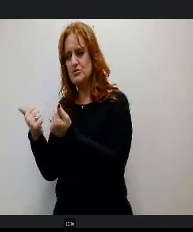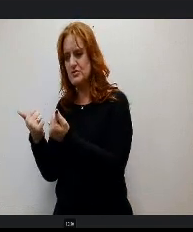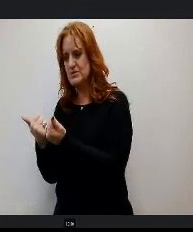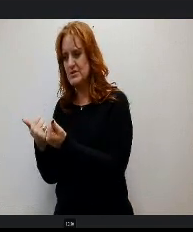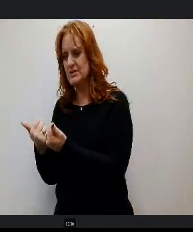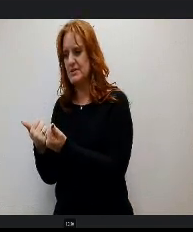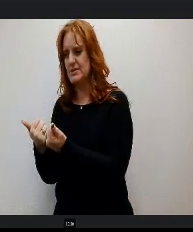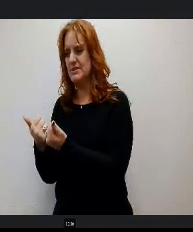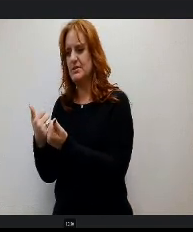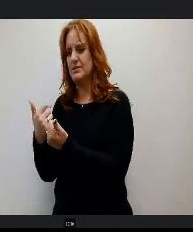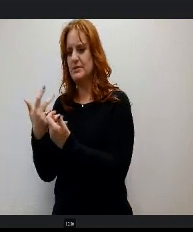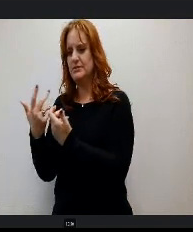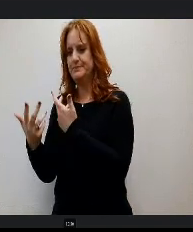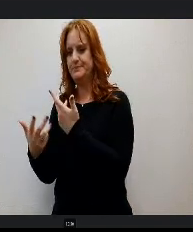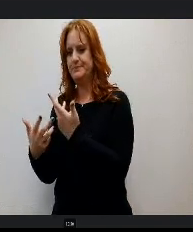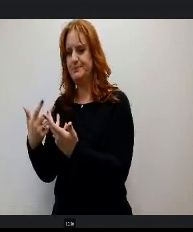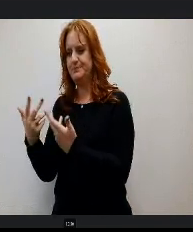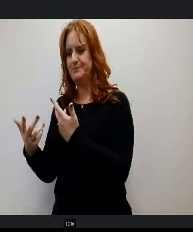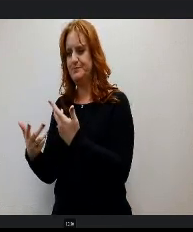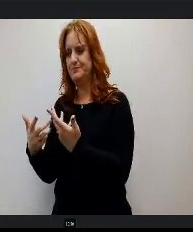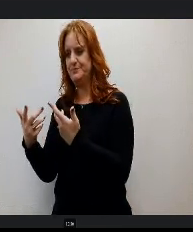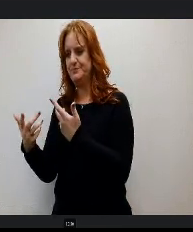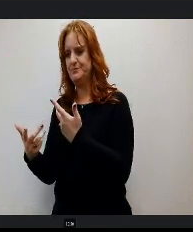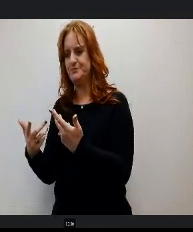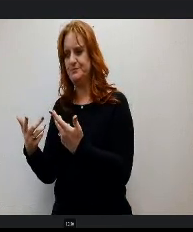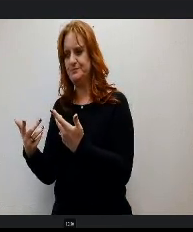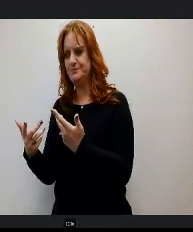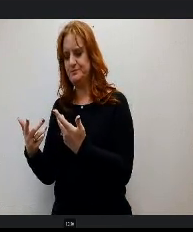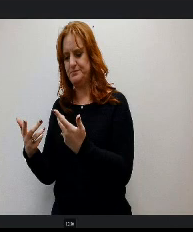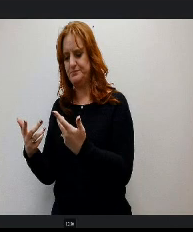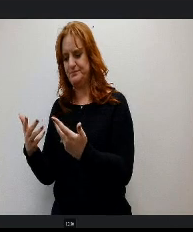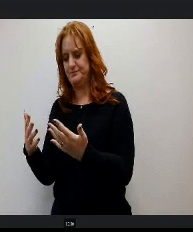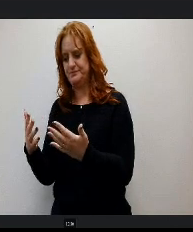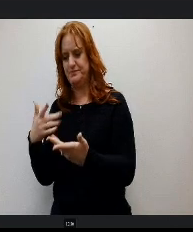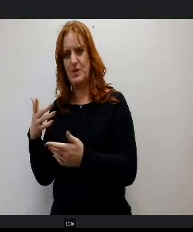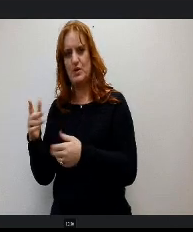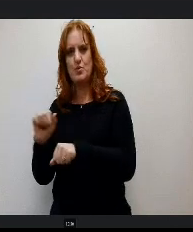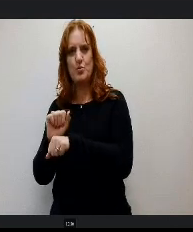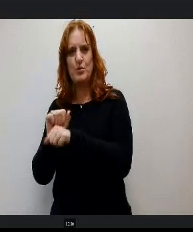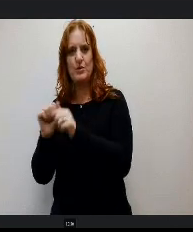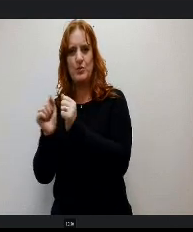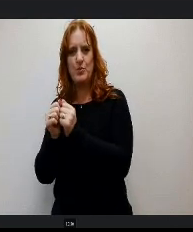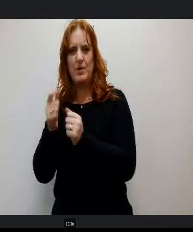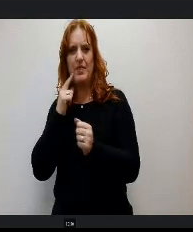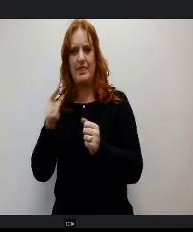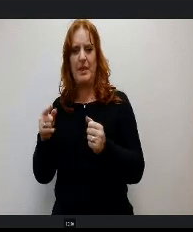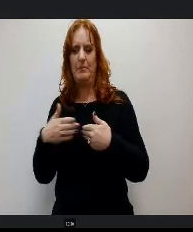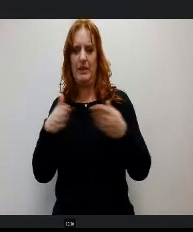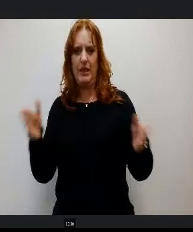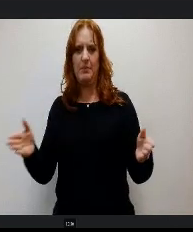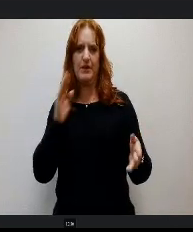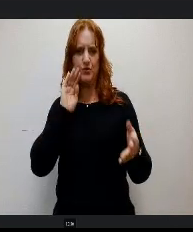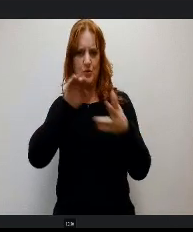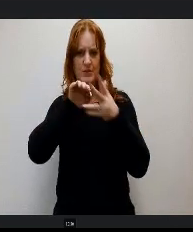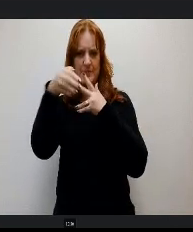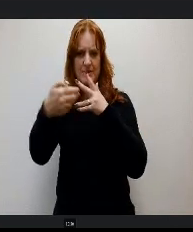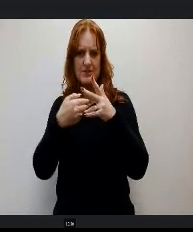To work with the public transparency and try to make it a little bit more manageable.